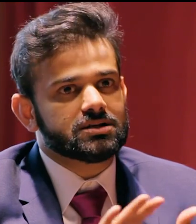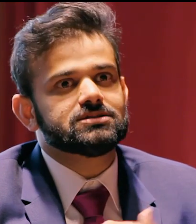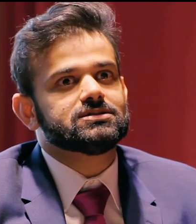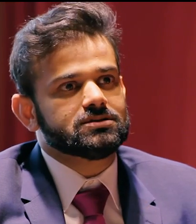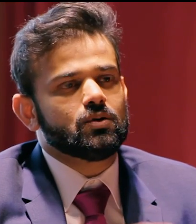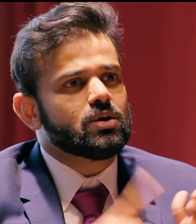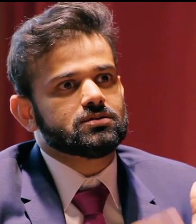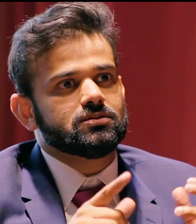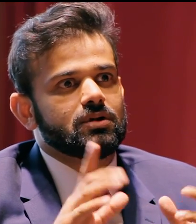Nice.